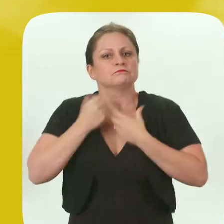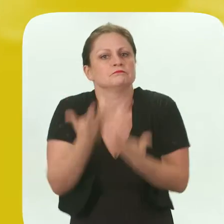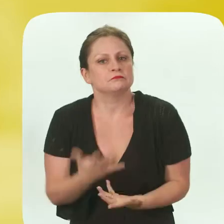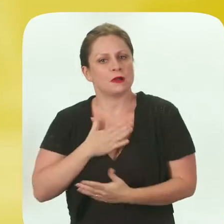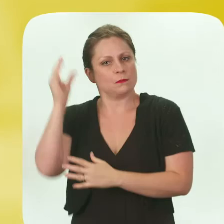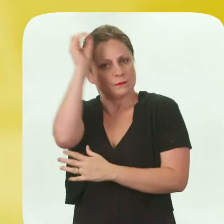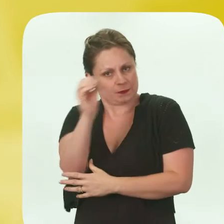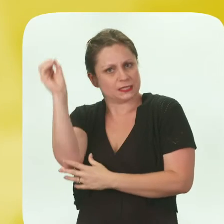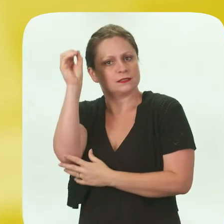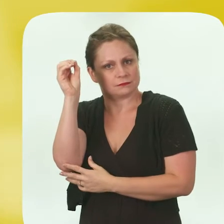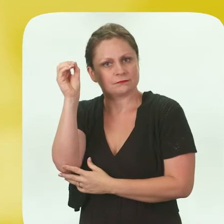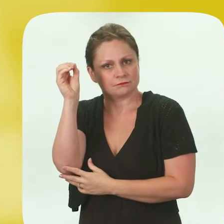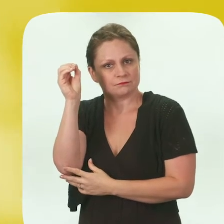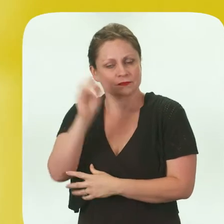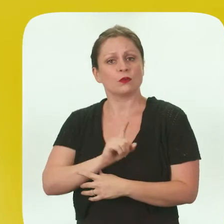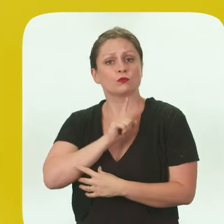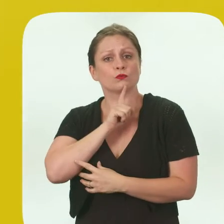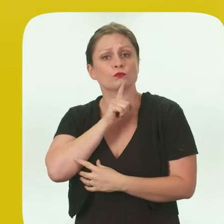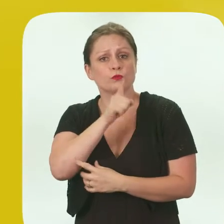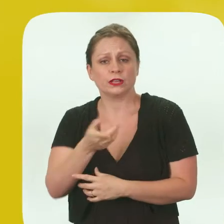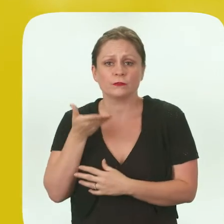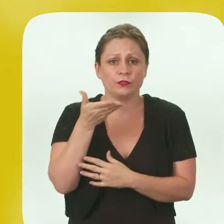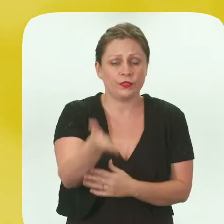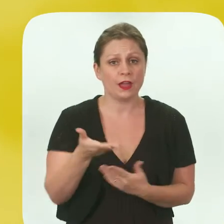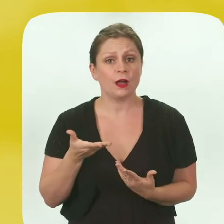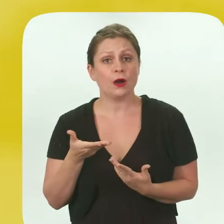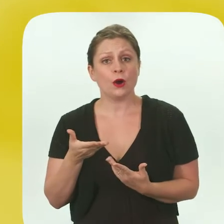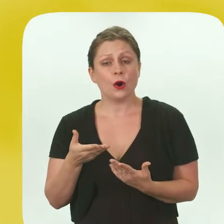and voicing my opinion and really being there to represent